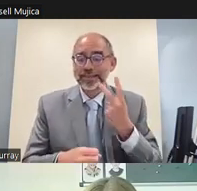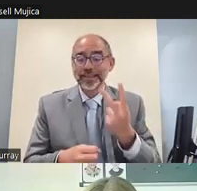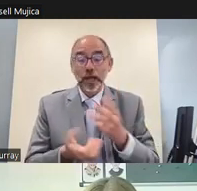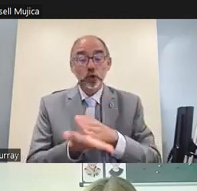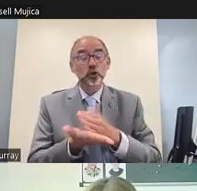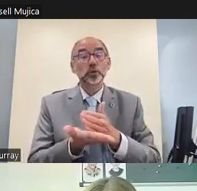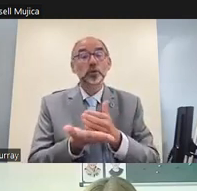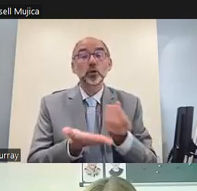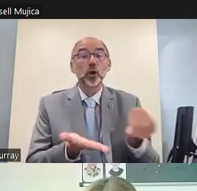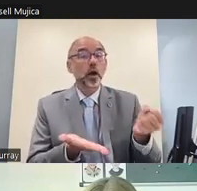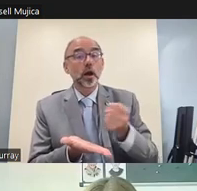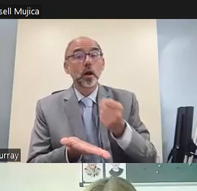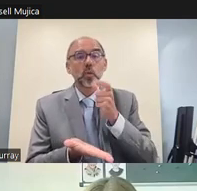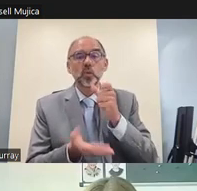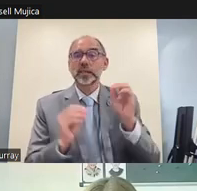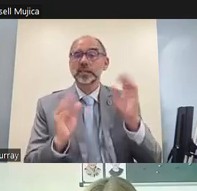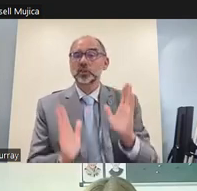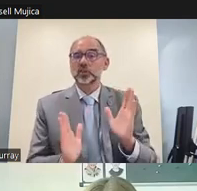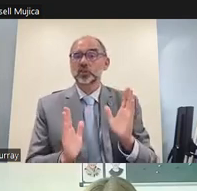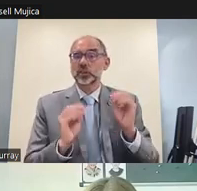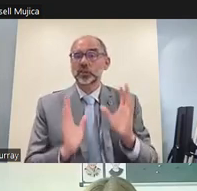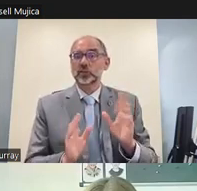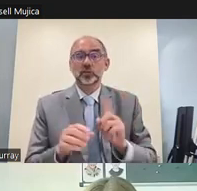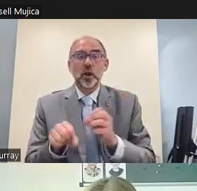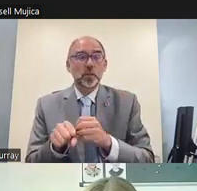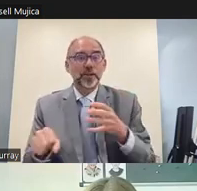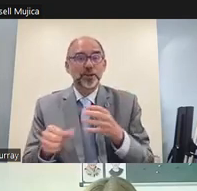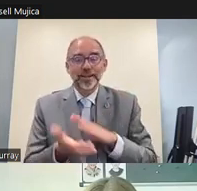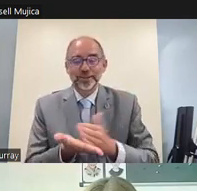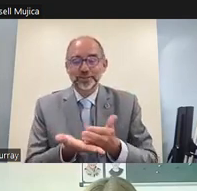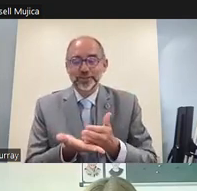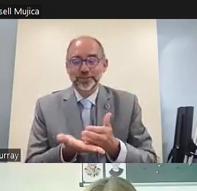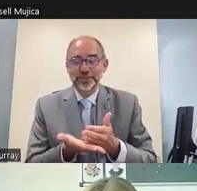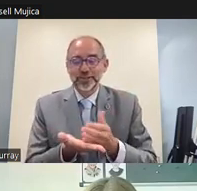what interpretation was provided was done by teachers and not professional interpreters